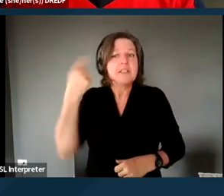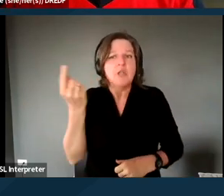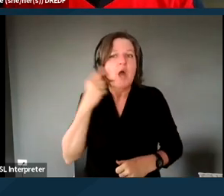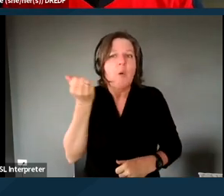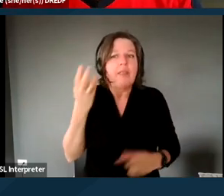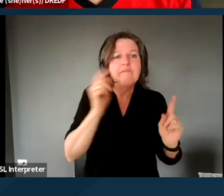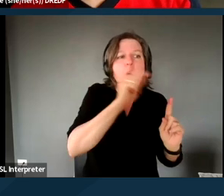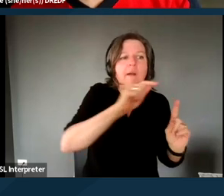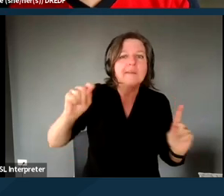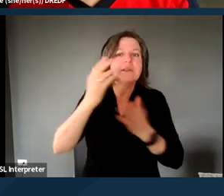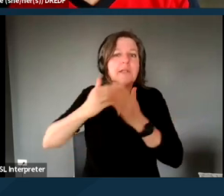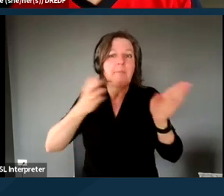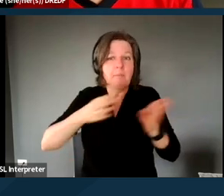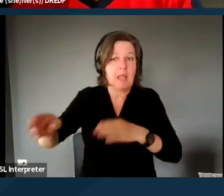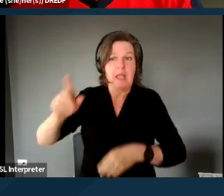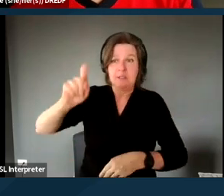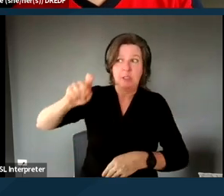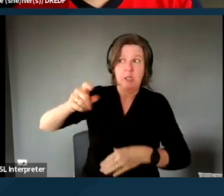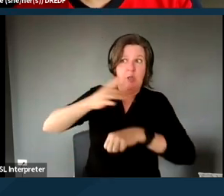and for the priority populations, at least for now.